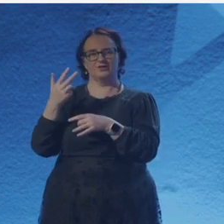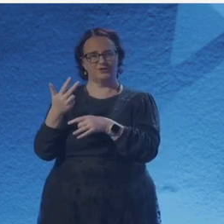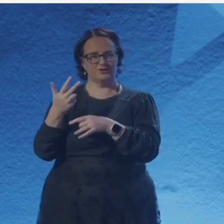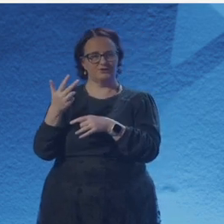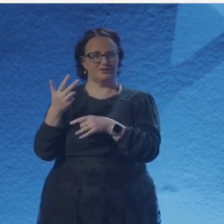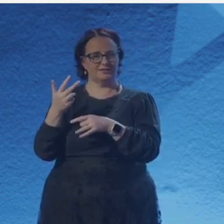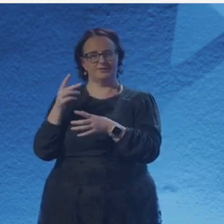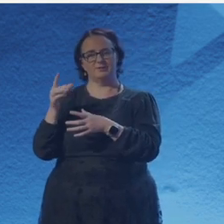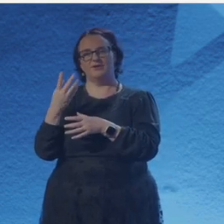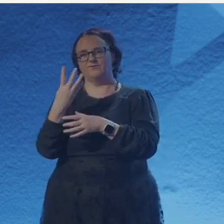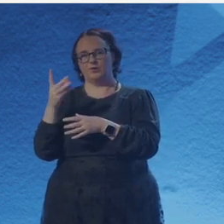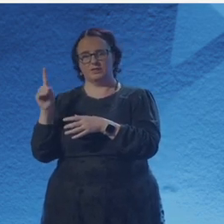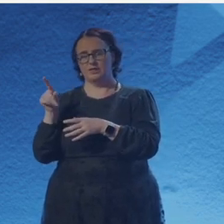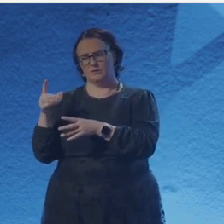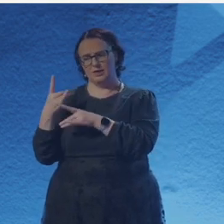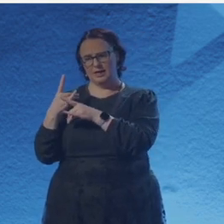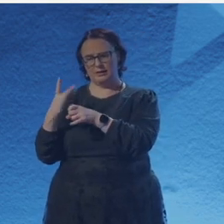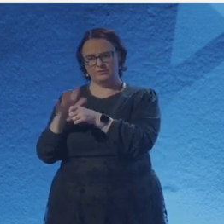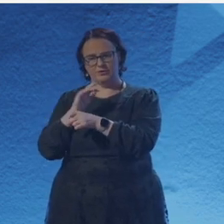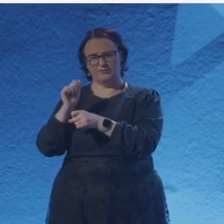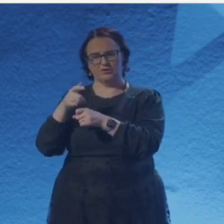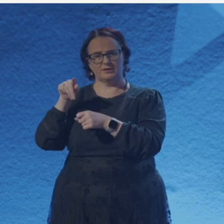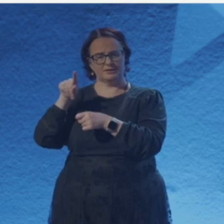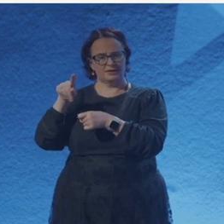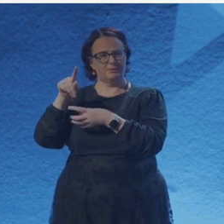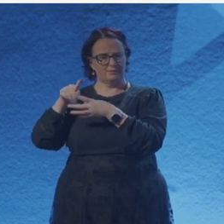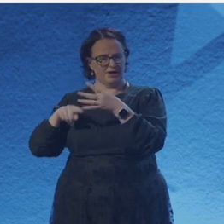using wood or cardboard, the way you or I might draw